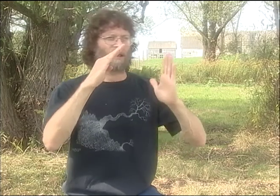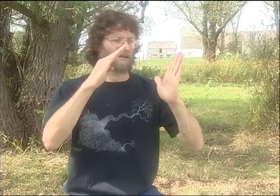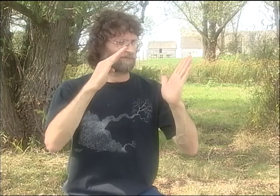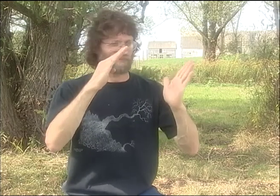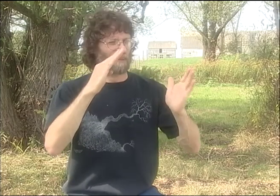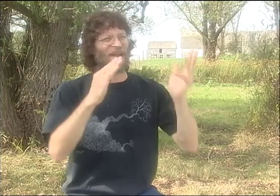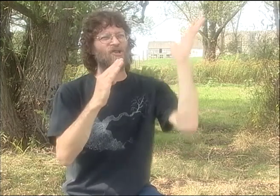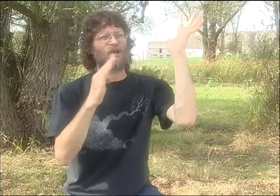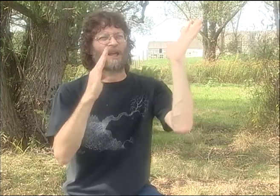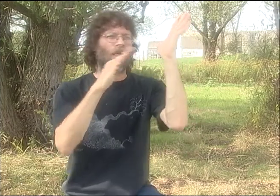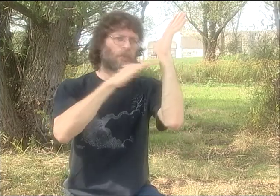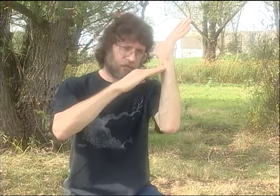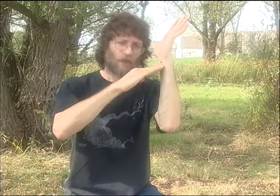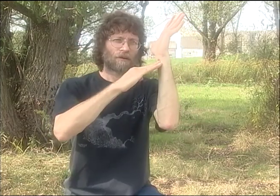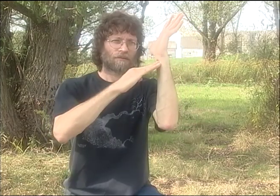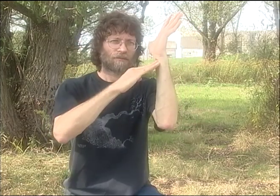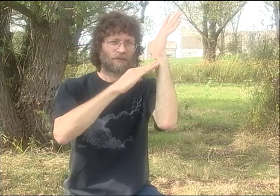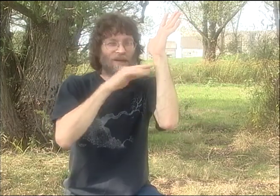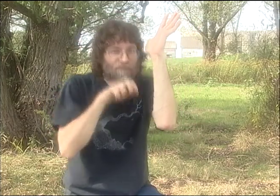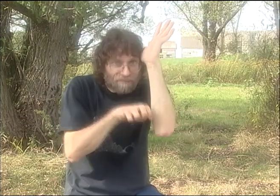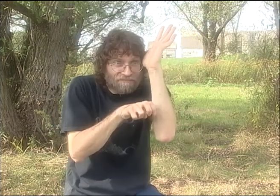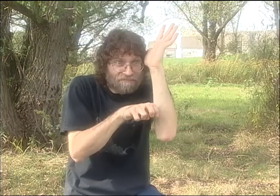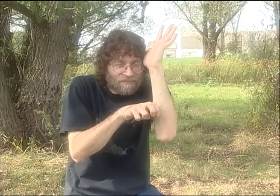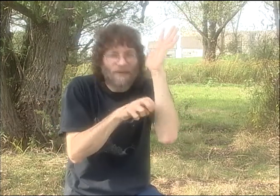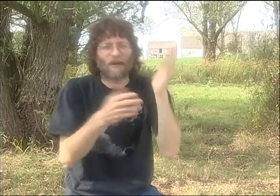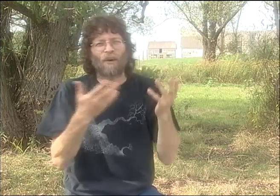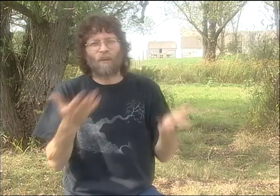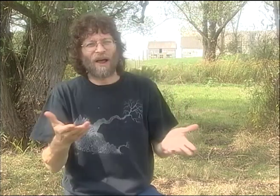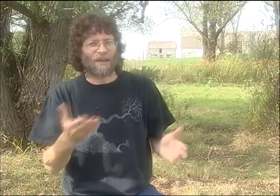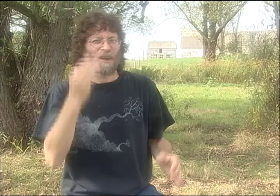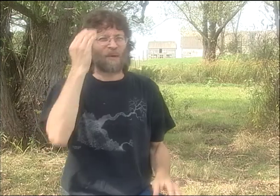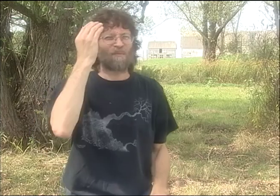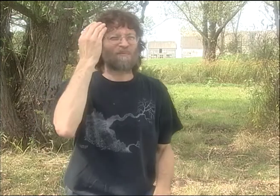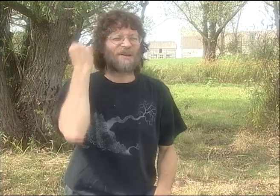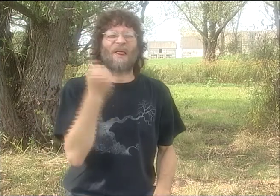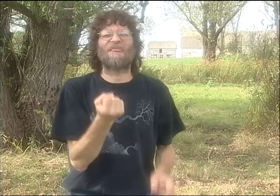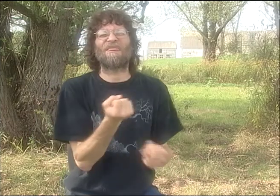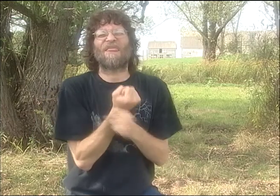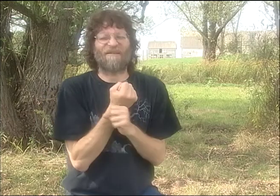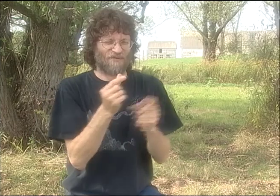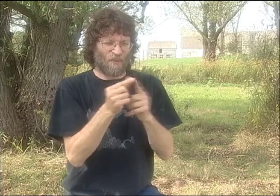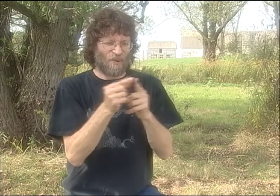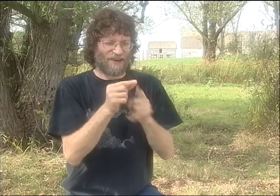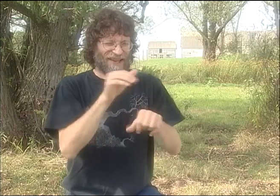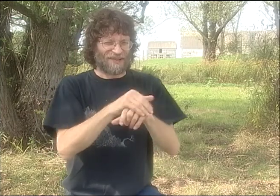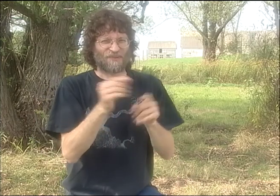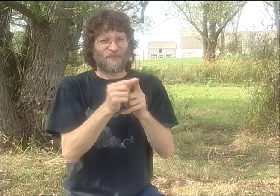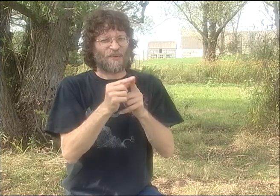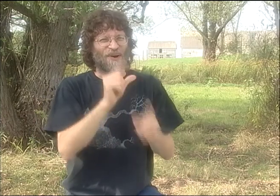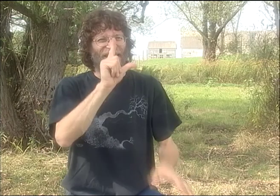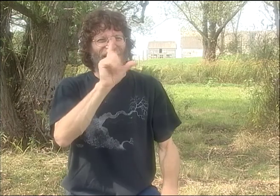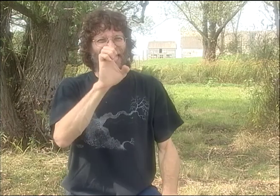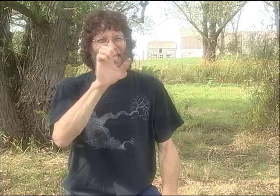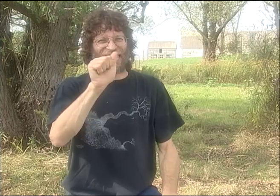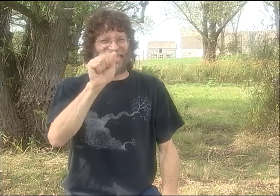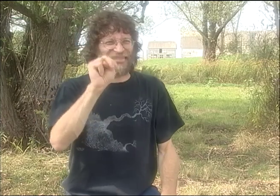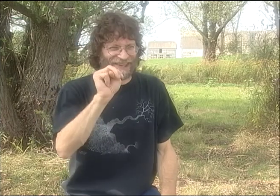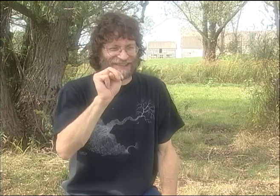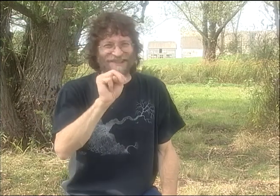YOU KNOW, BACK IN THE DAY, IF YOU'D GO CAMPING BUT YOU DIDN'T HAPPEN TO HAVE A TENT, YOU WOULD FIND SOME KIND OF SHELTER THAT YOU COULD PUT UP AGAINST A TREE.